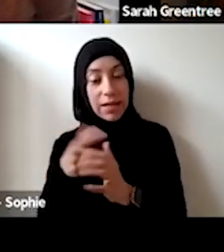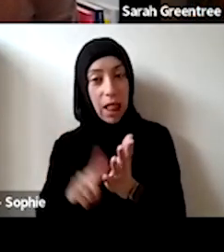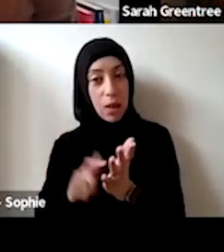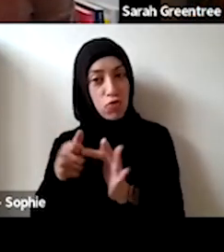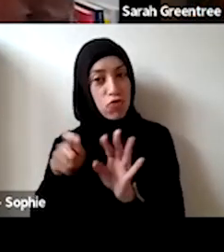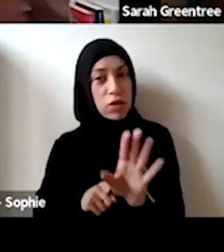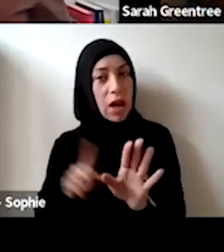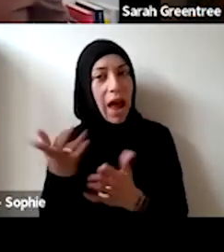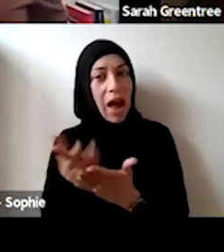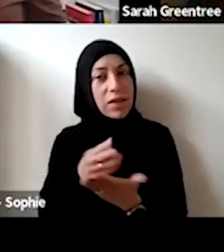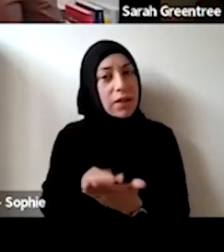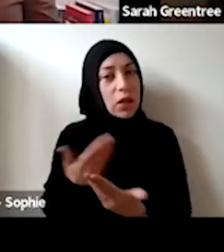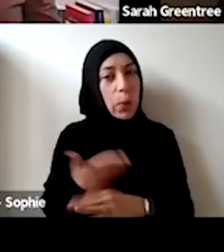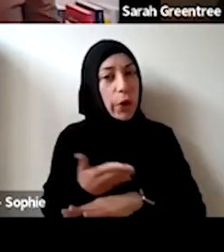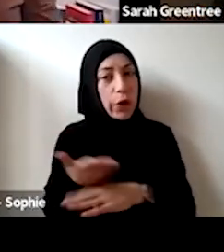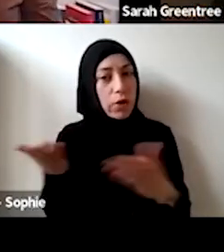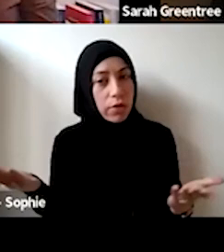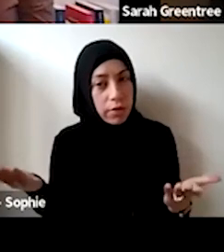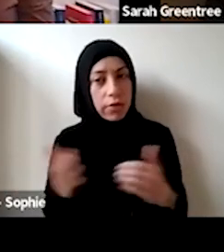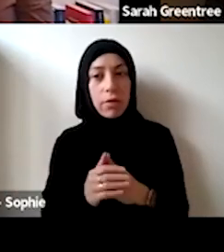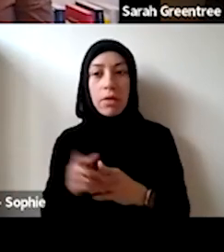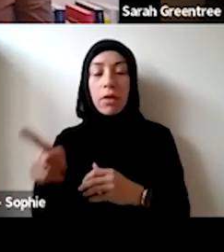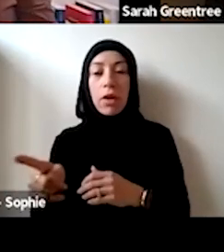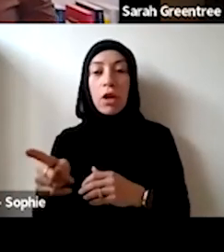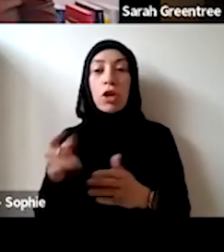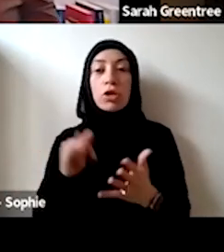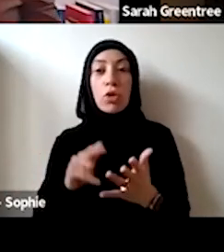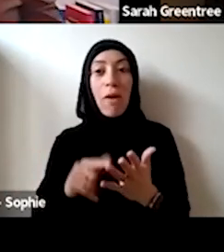speaking the funding that we provide through four year investment is about... sort of the